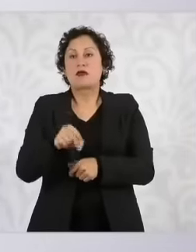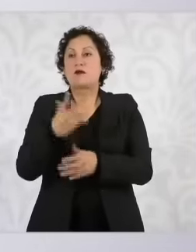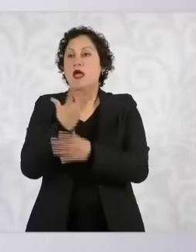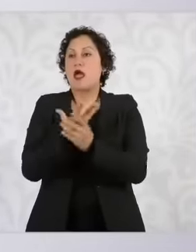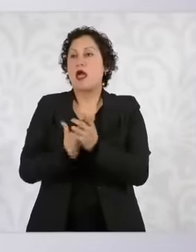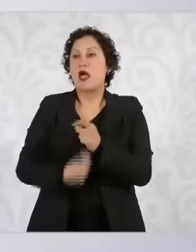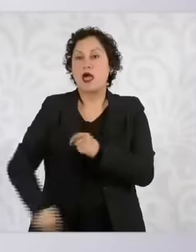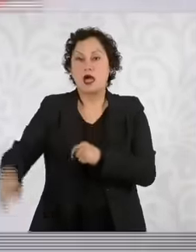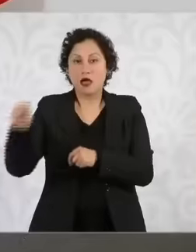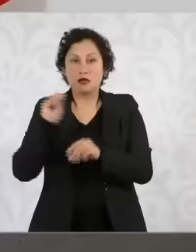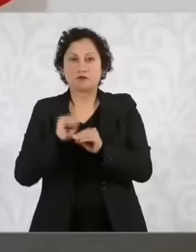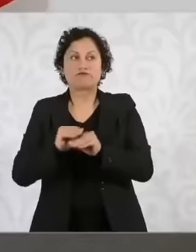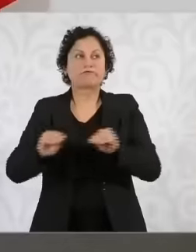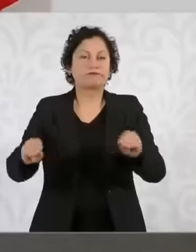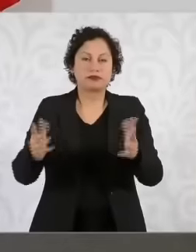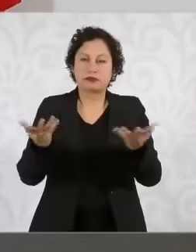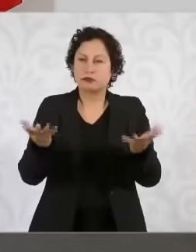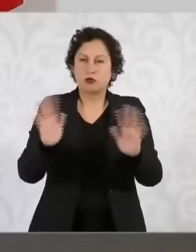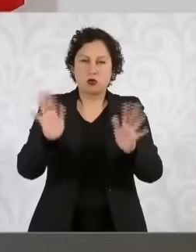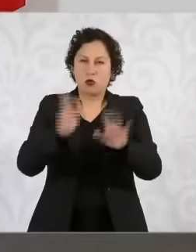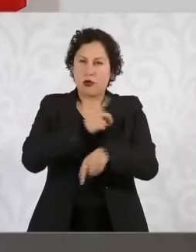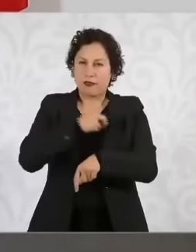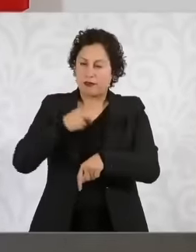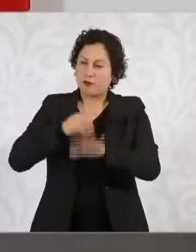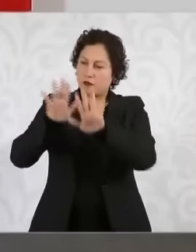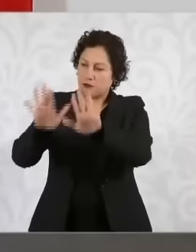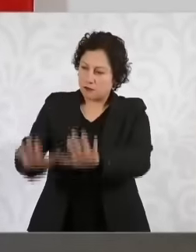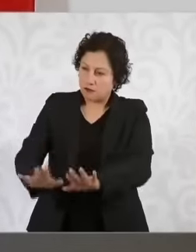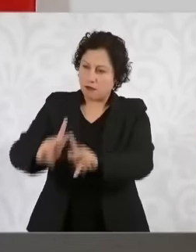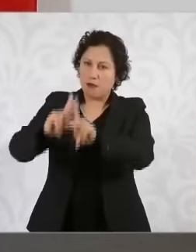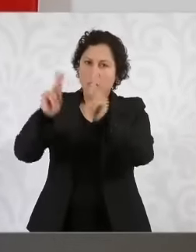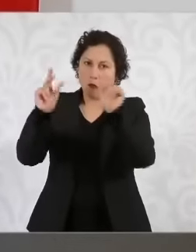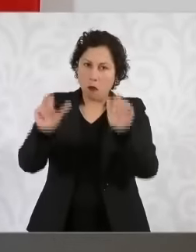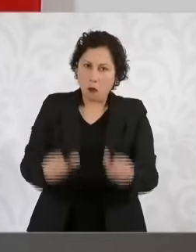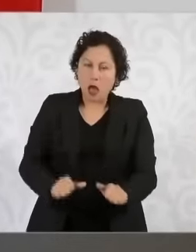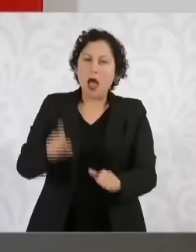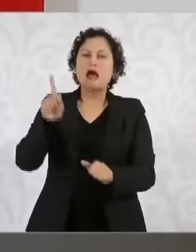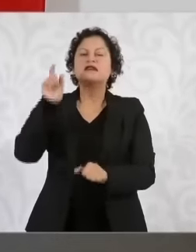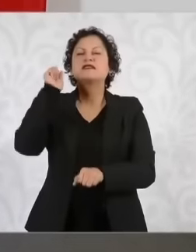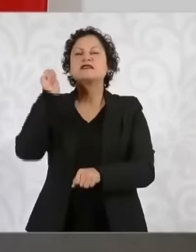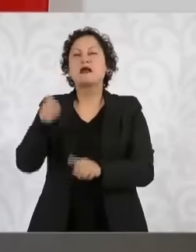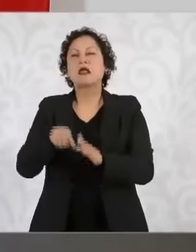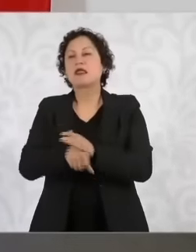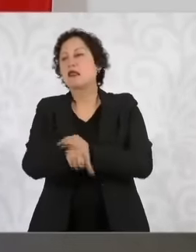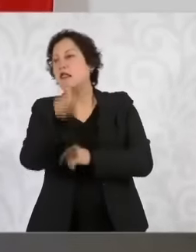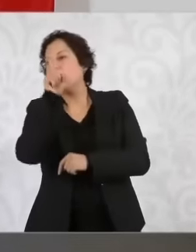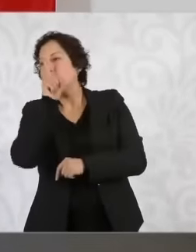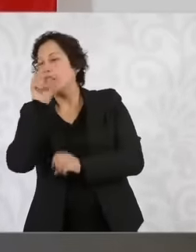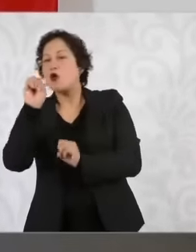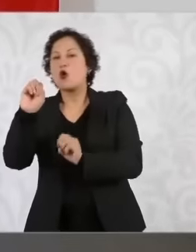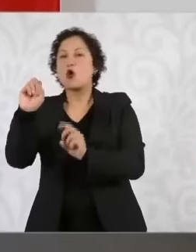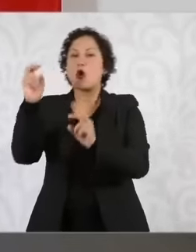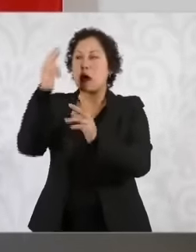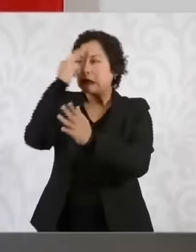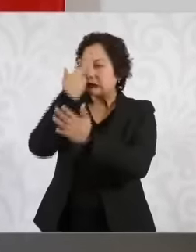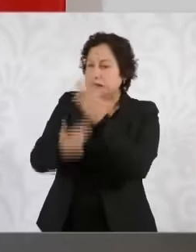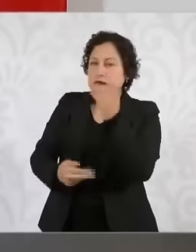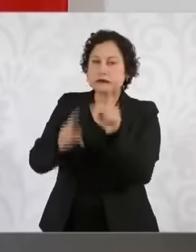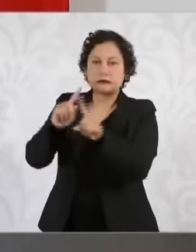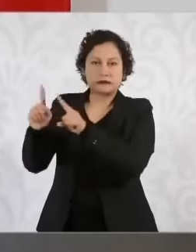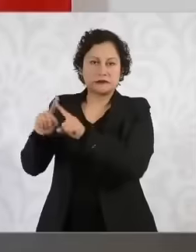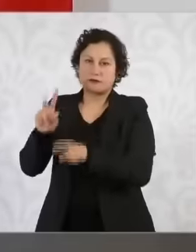and pacify and avoid extortion and crimes that are occurring, for this we are working with